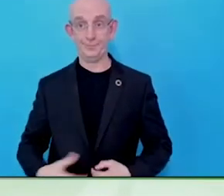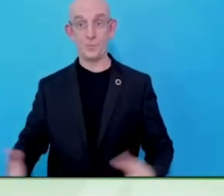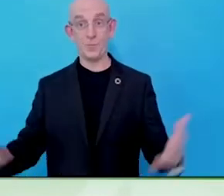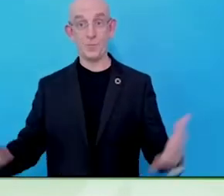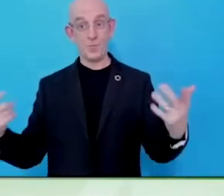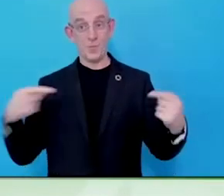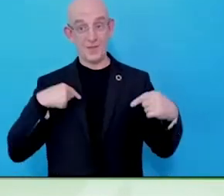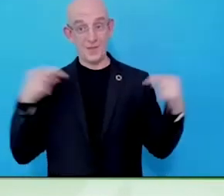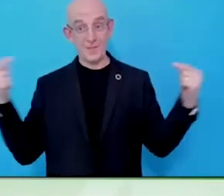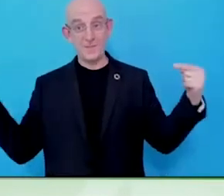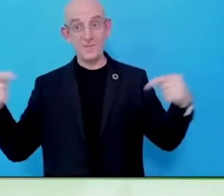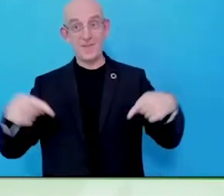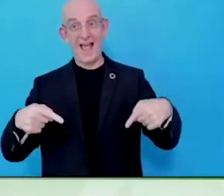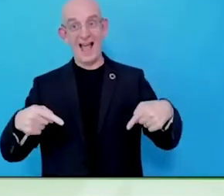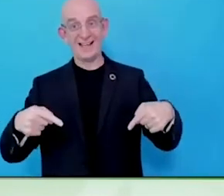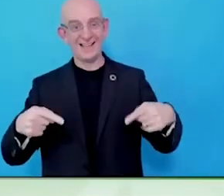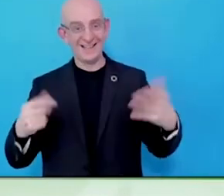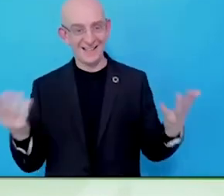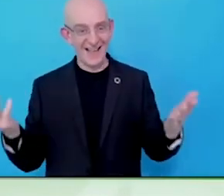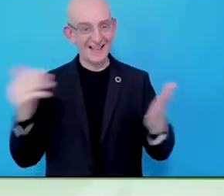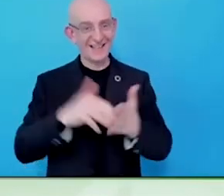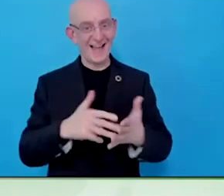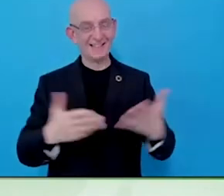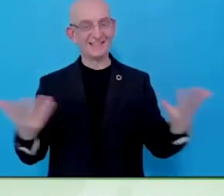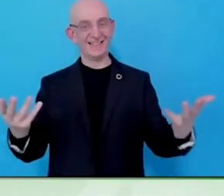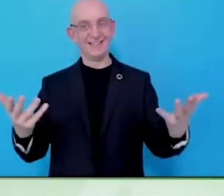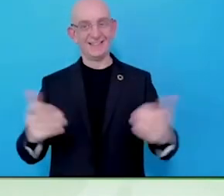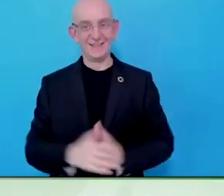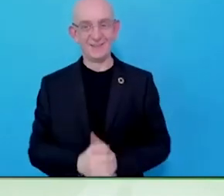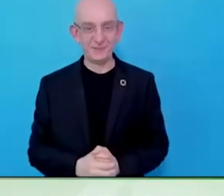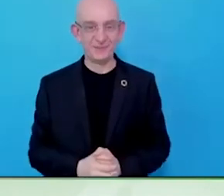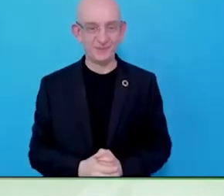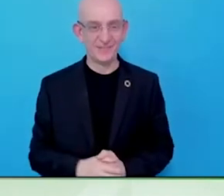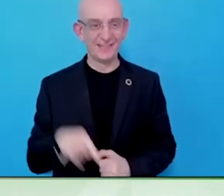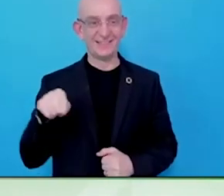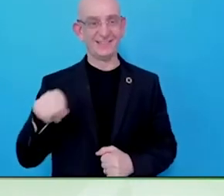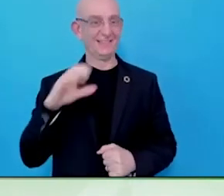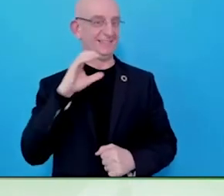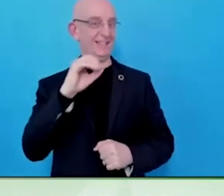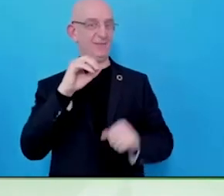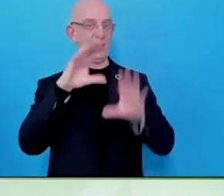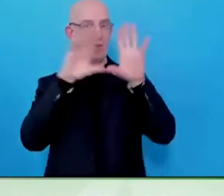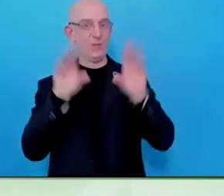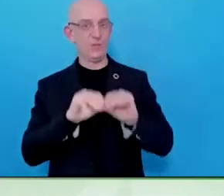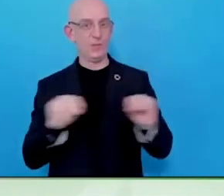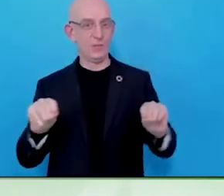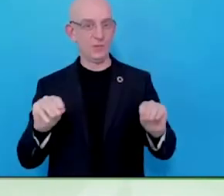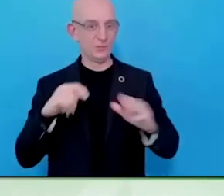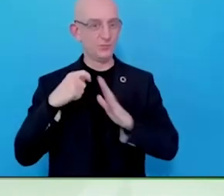A mentor and a dear friend and for me, one of the leaders in disability business and inclusion.